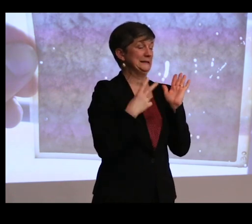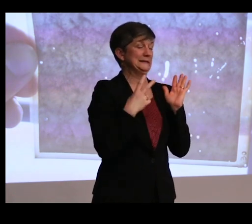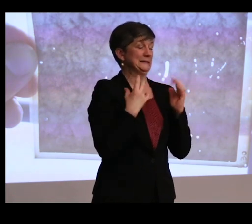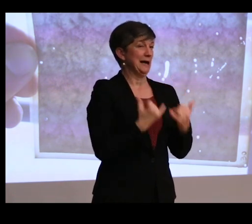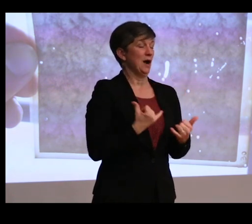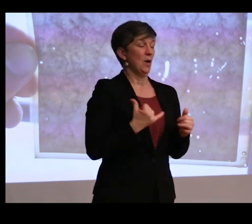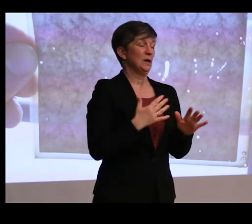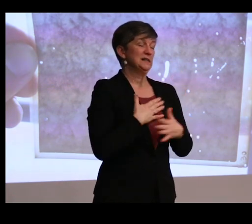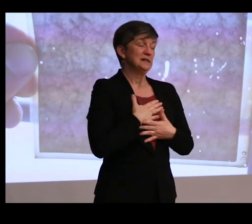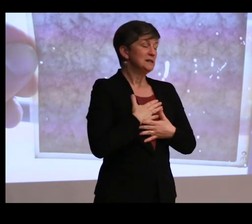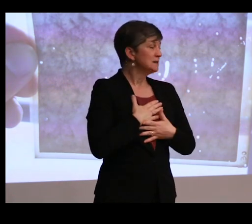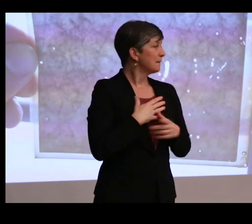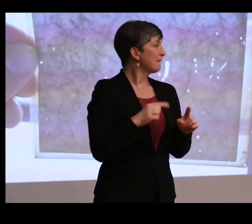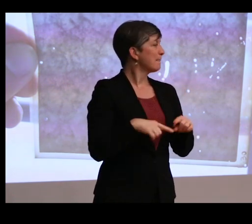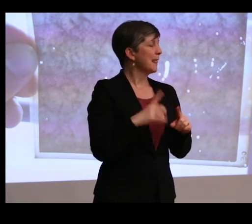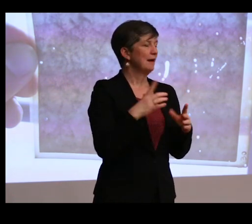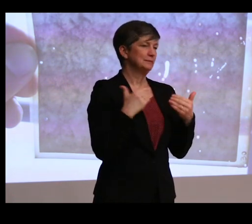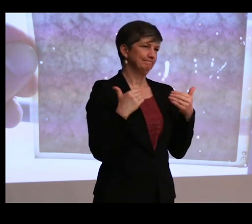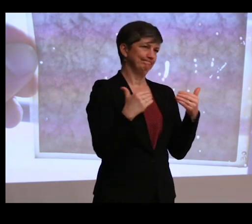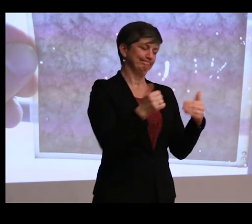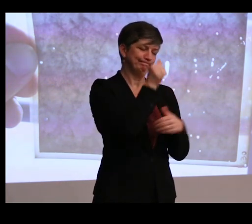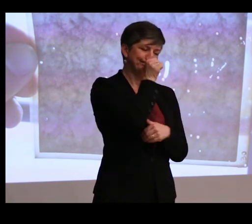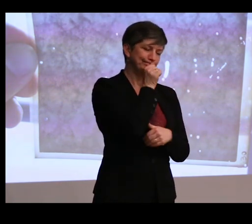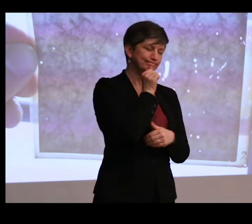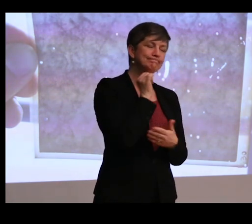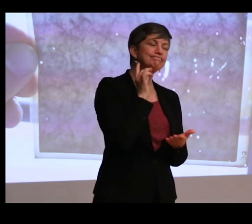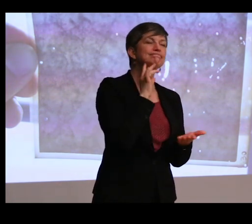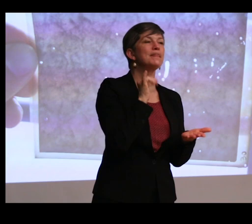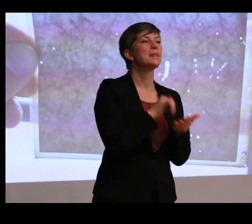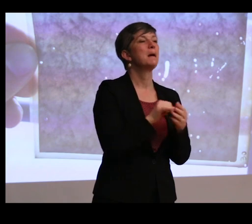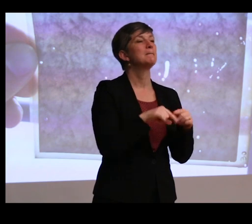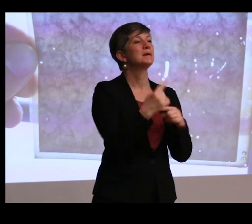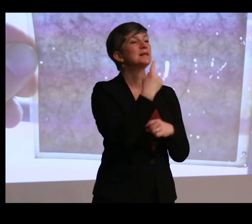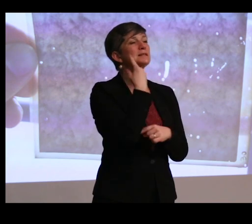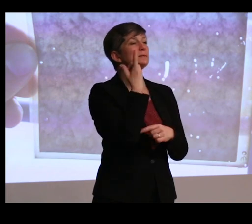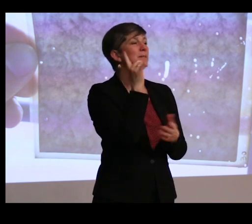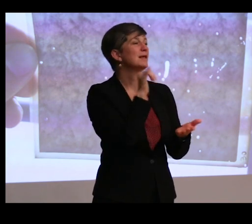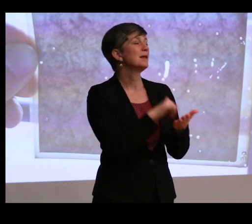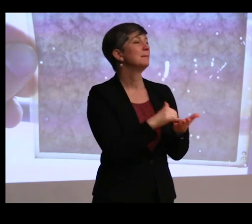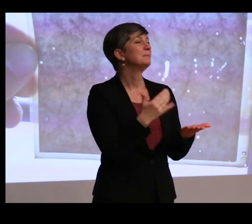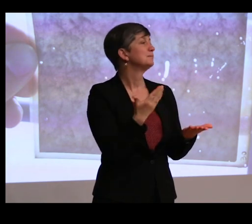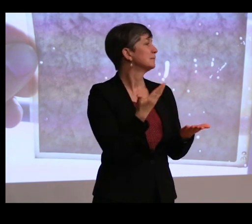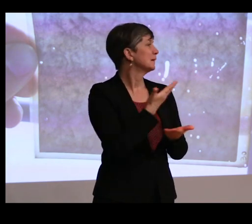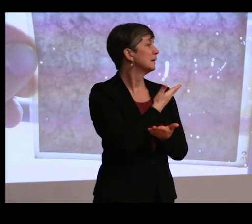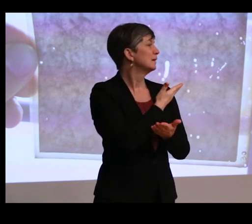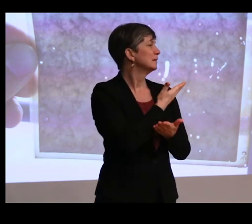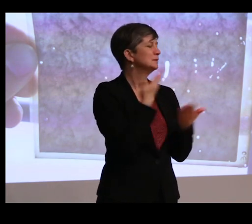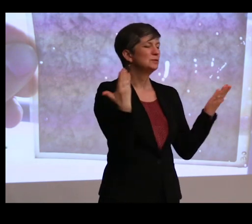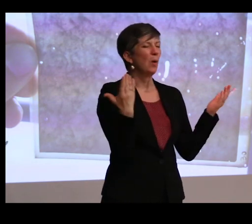But one sort of has to press on. But they say something like, well, there's just no hope for these people, especially